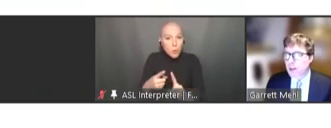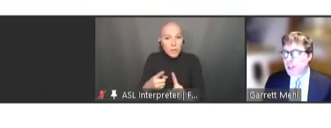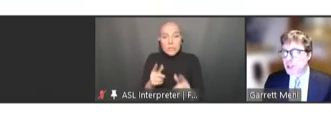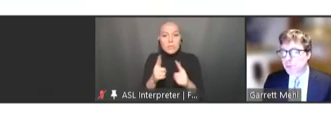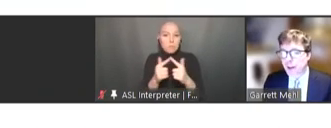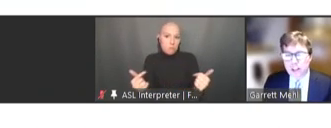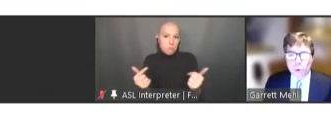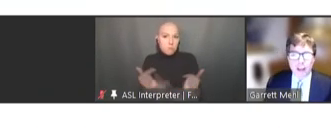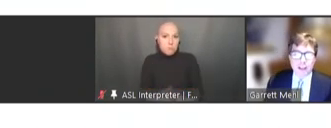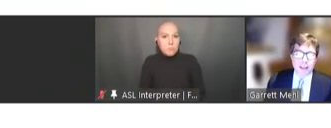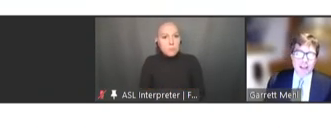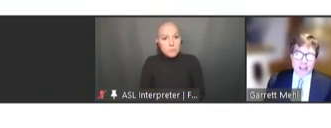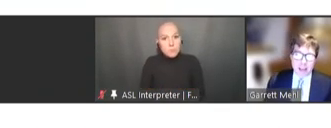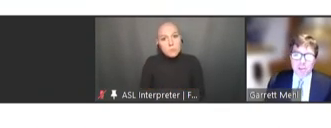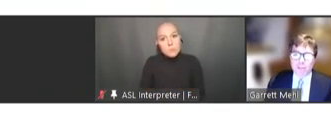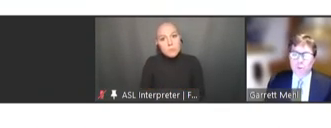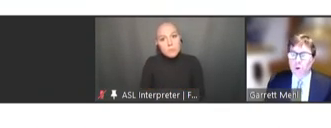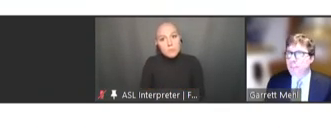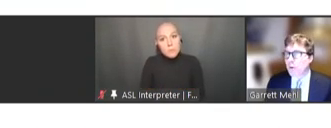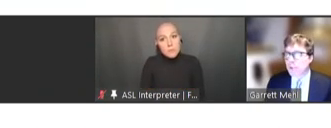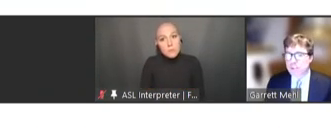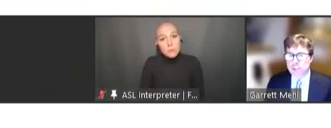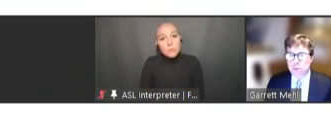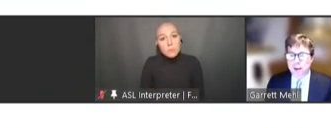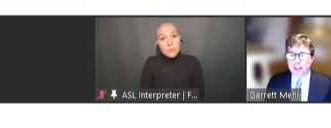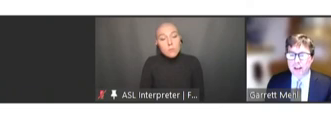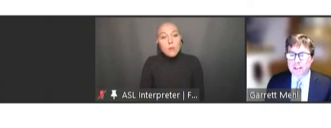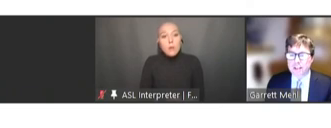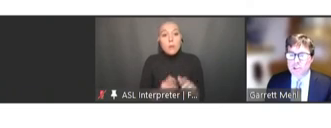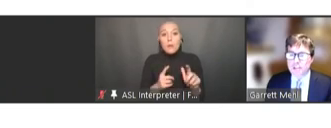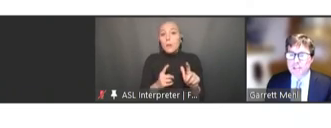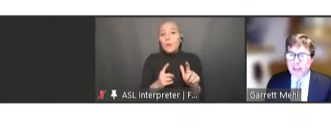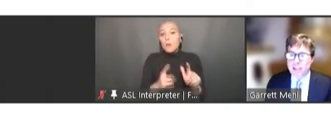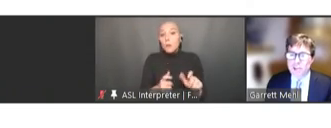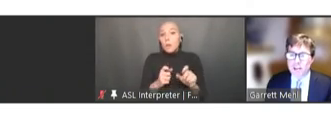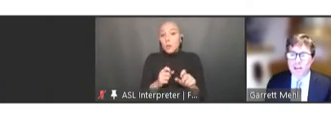To provide a quick example of the work focused on SMART Guideline digitalization,